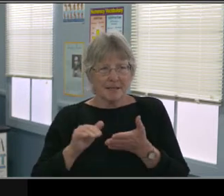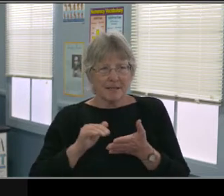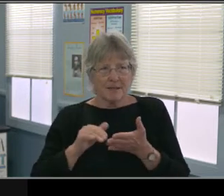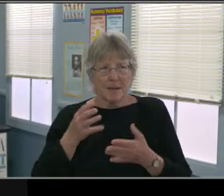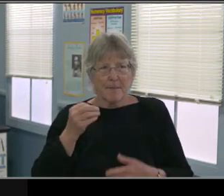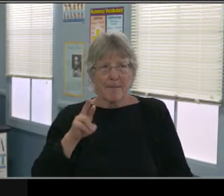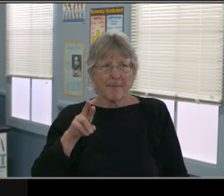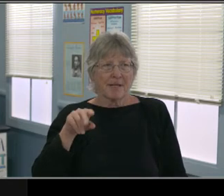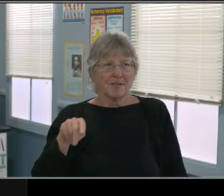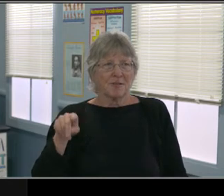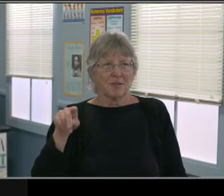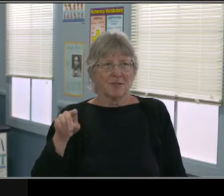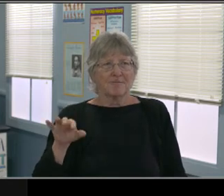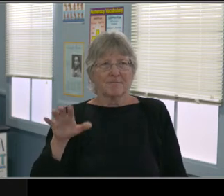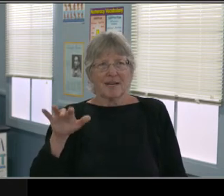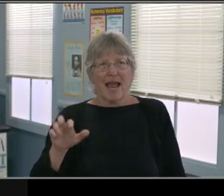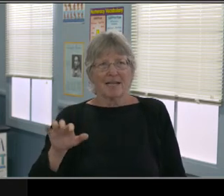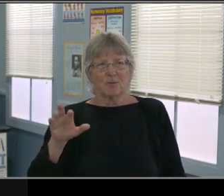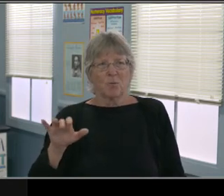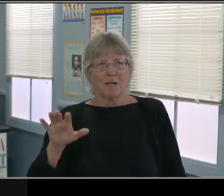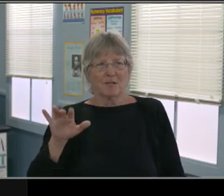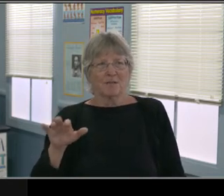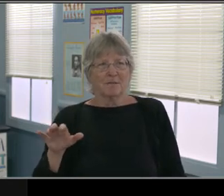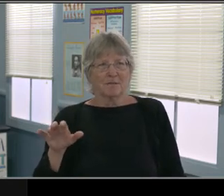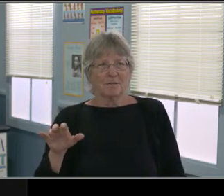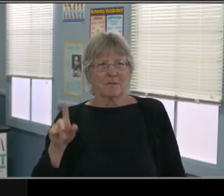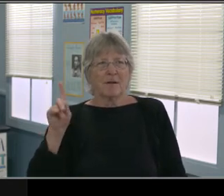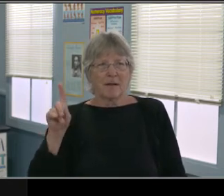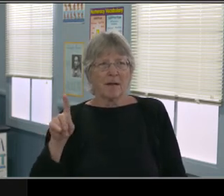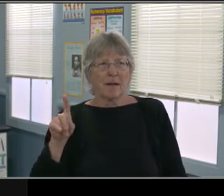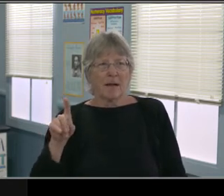Flexible schedules, okay? Next slide, please.